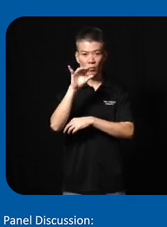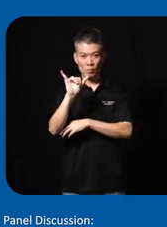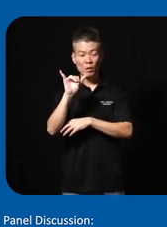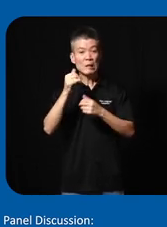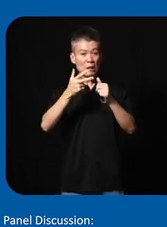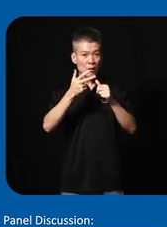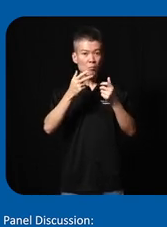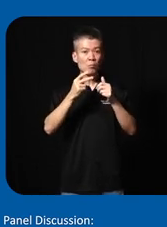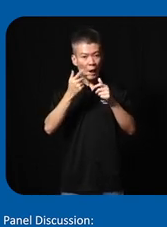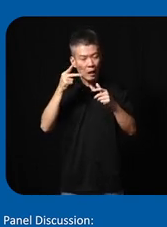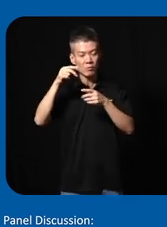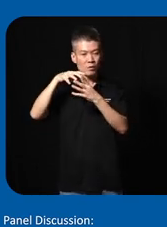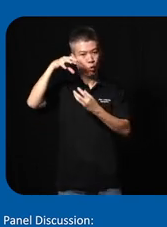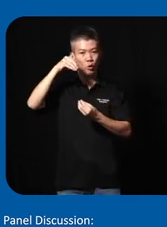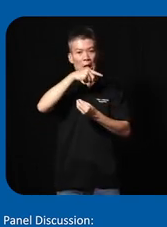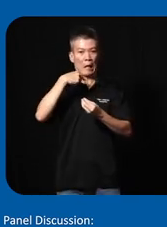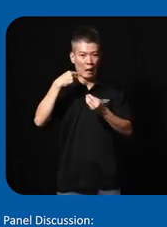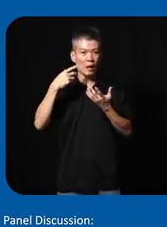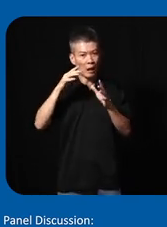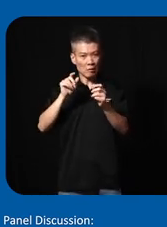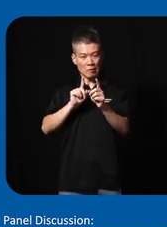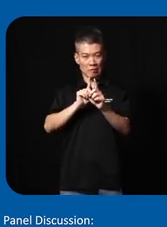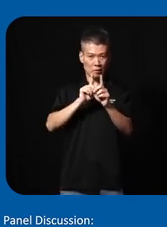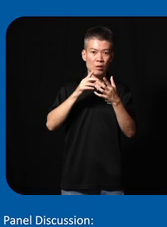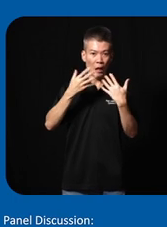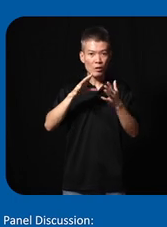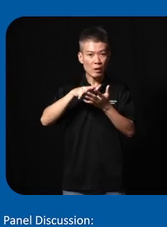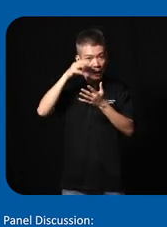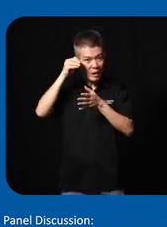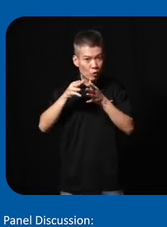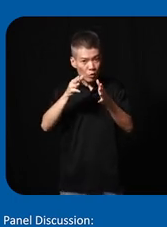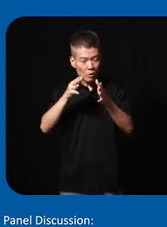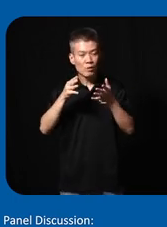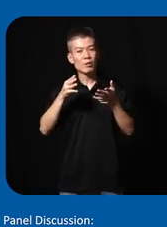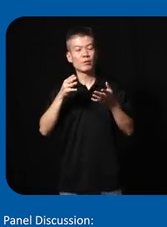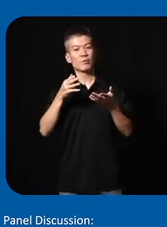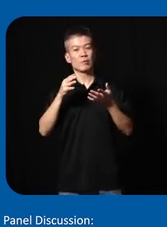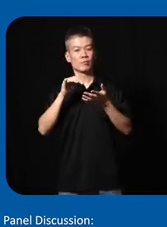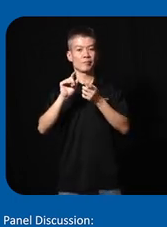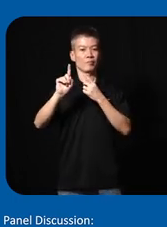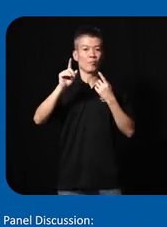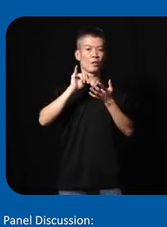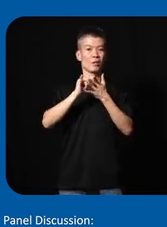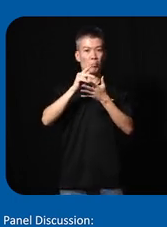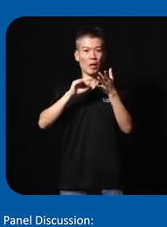but they ghosted us after The Learning Journey unfortunately this is a part of volunteering